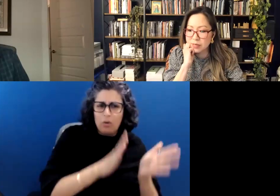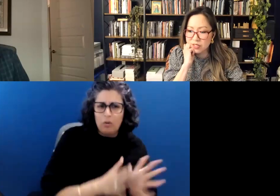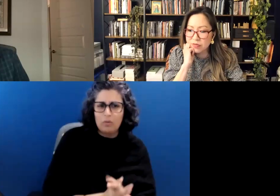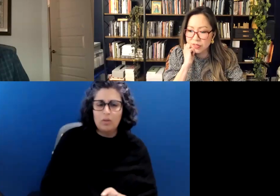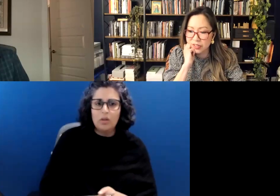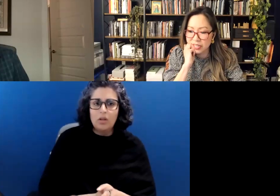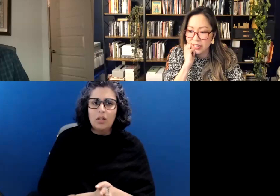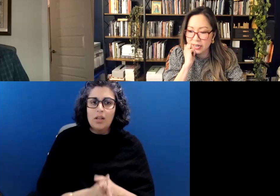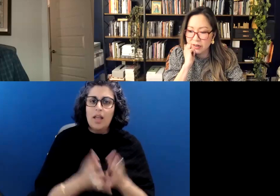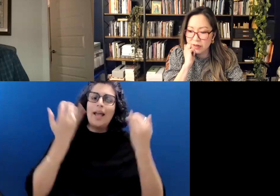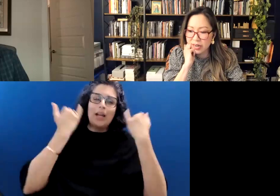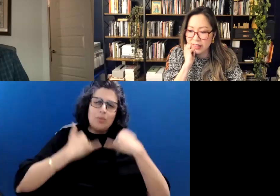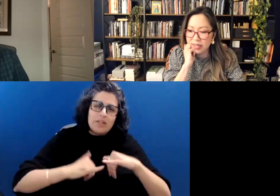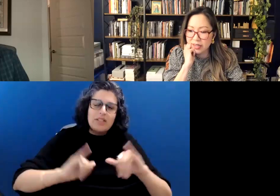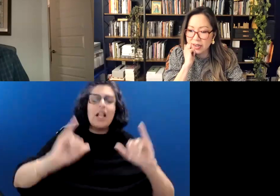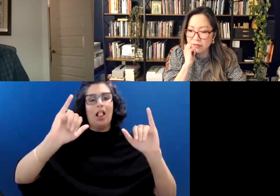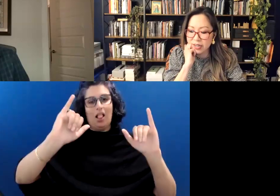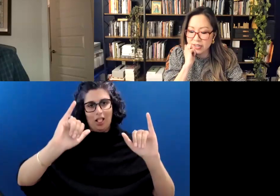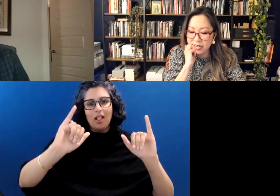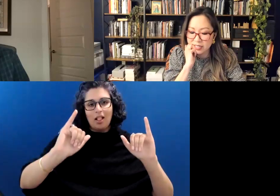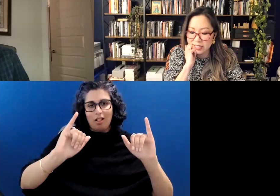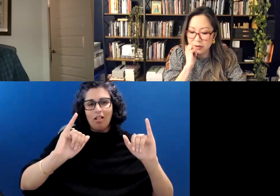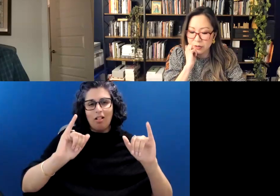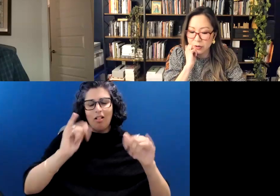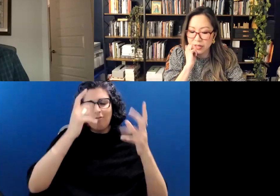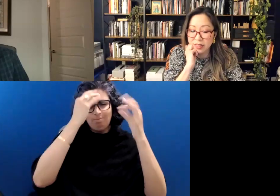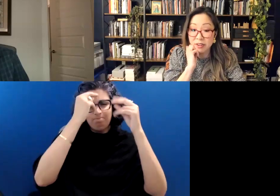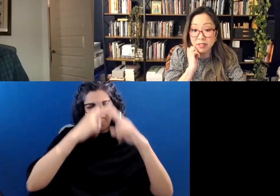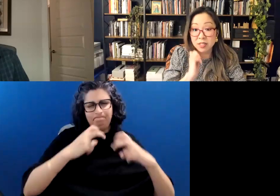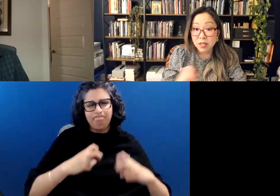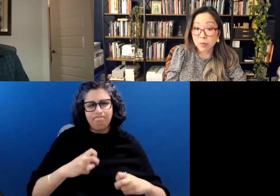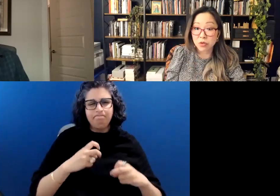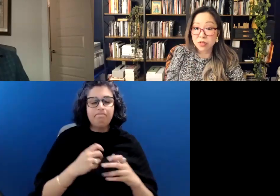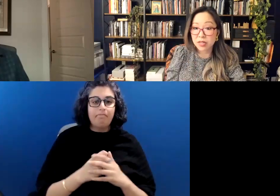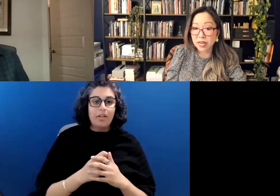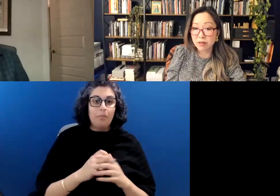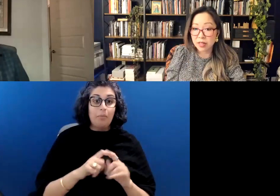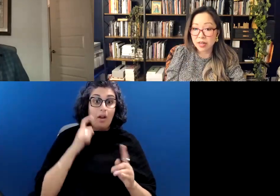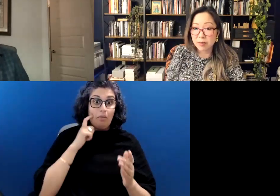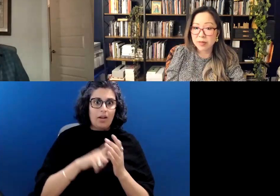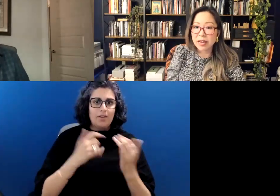And I'm still figuring that out. I think I recognize now, though, that there is a community out there.